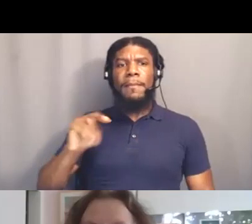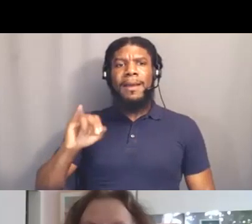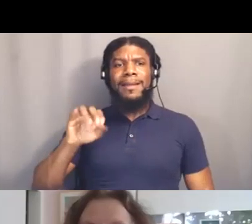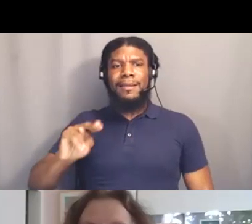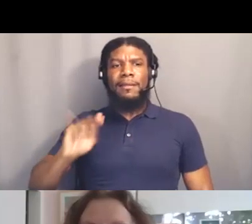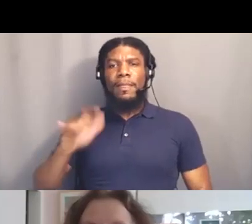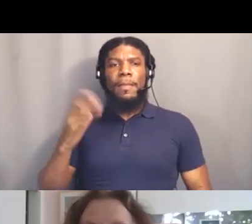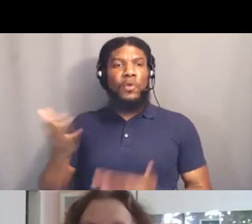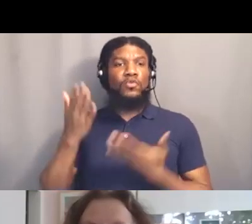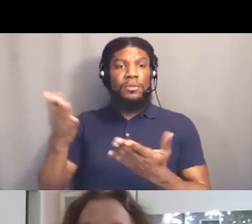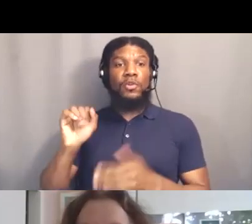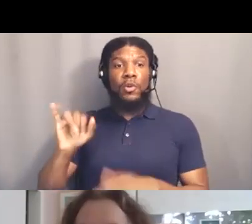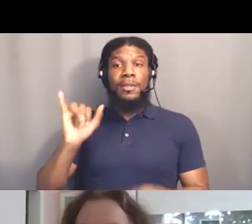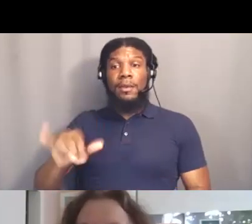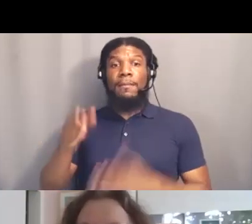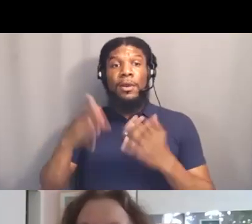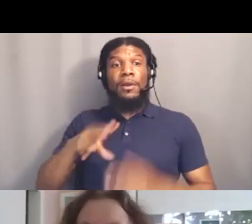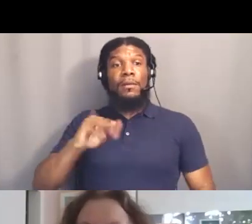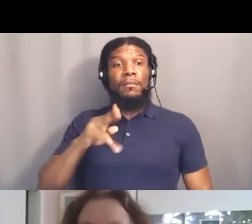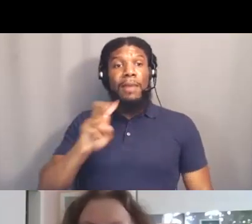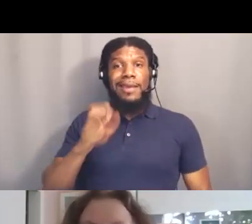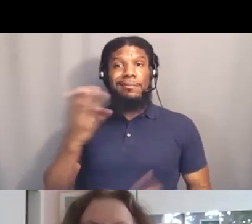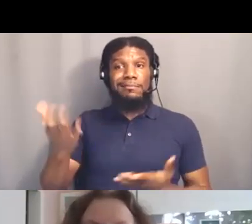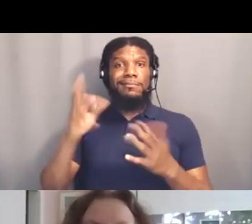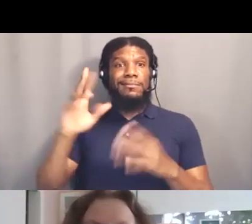seconded by Nithya Raman, proposed